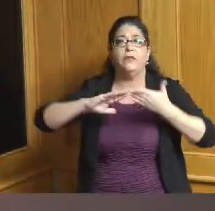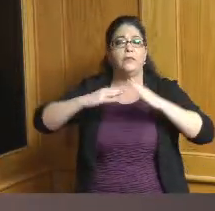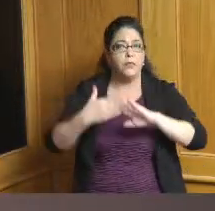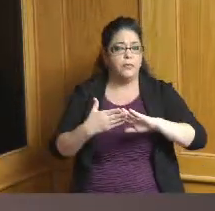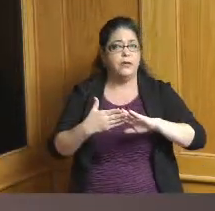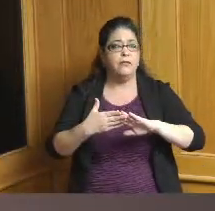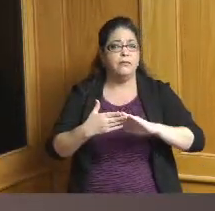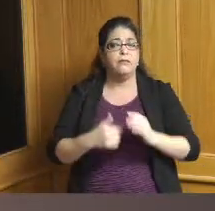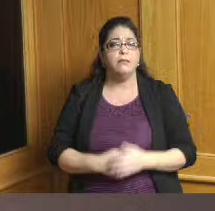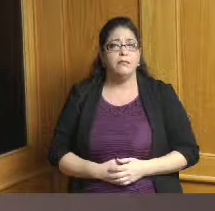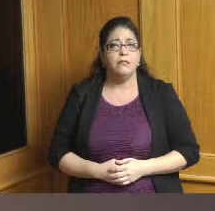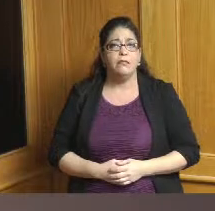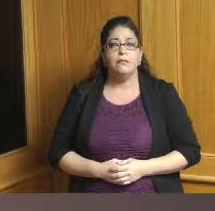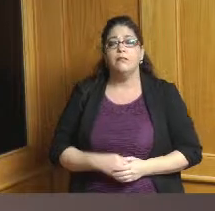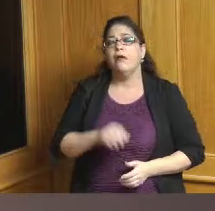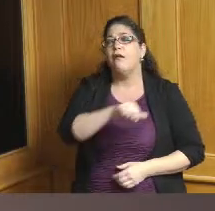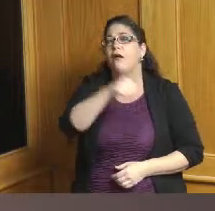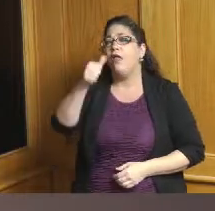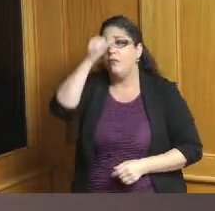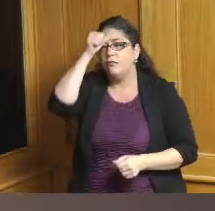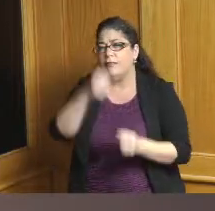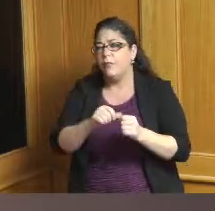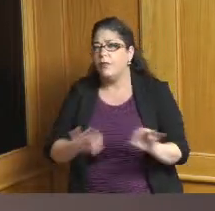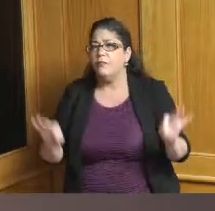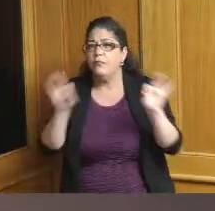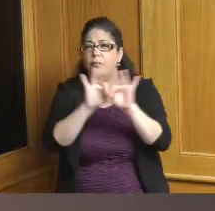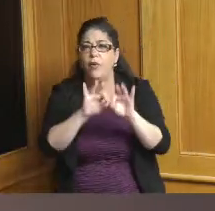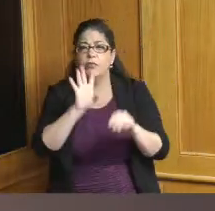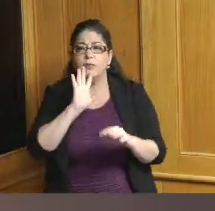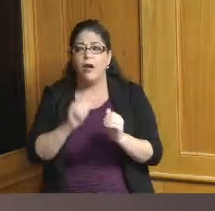and I think the other thing that's important when we talk about enterprise zone we're talking about